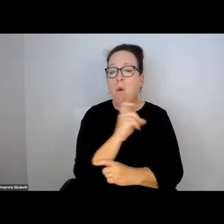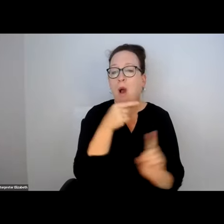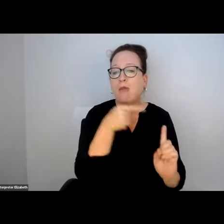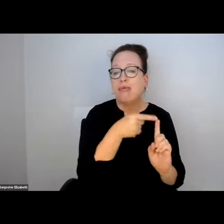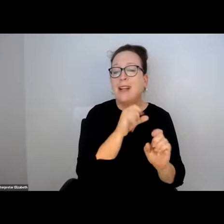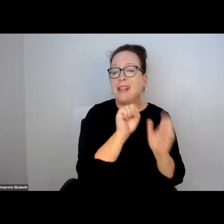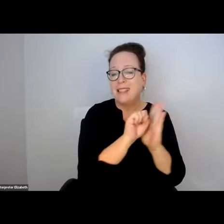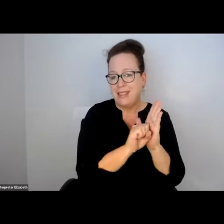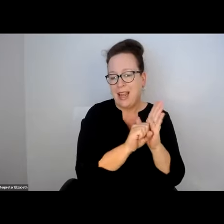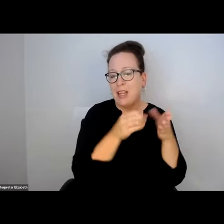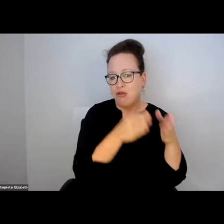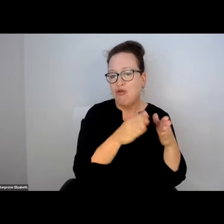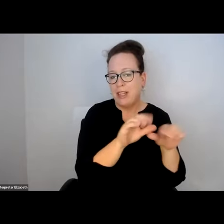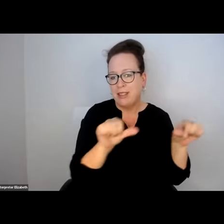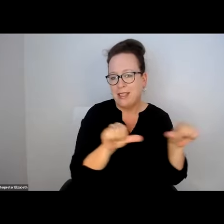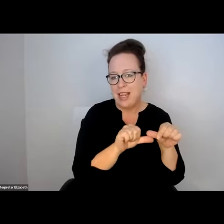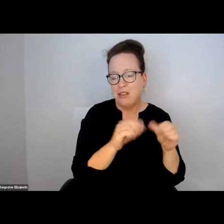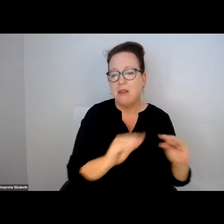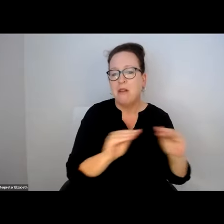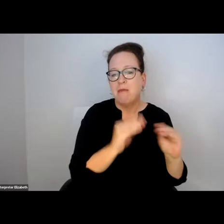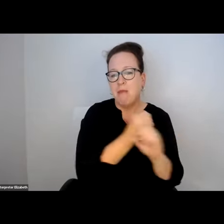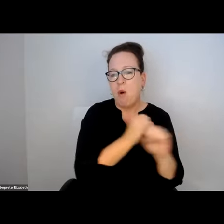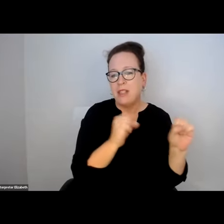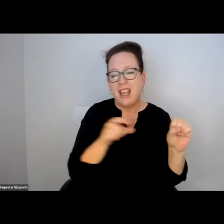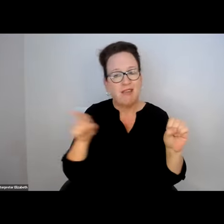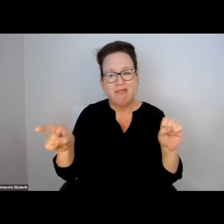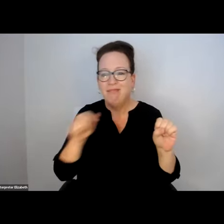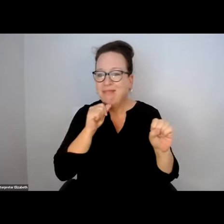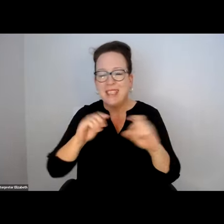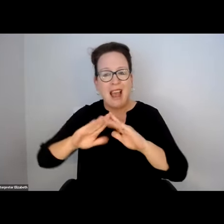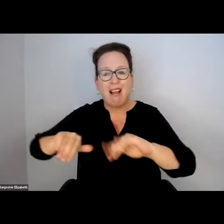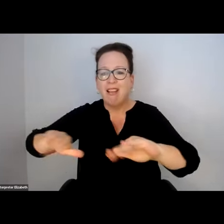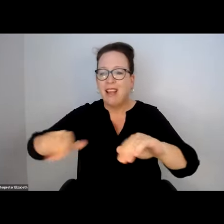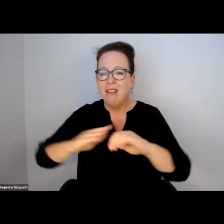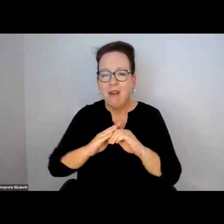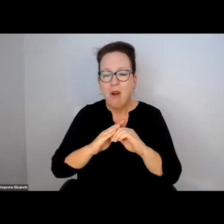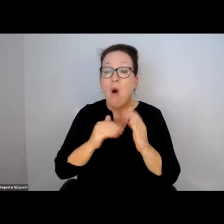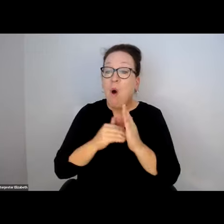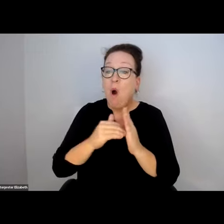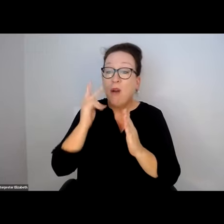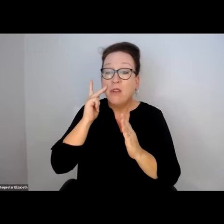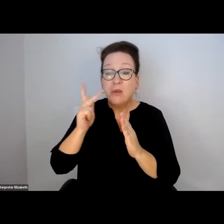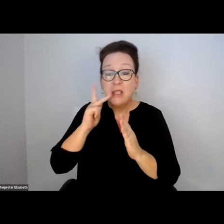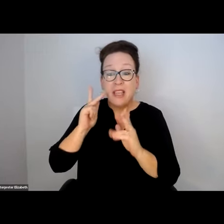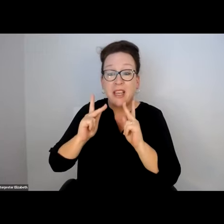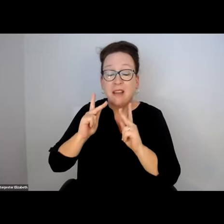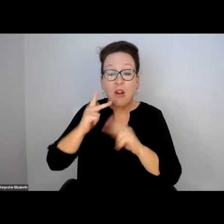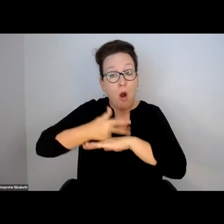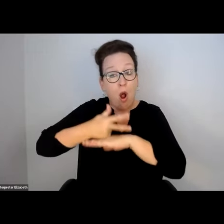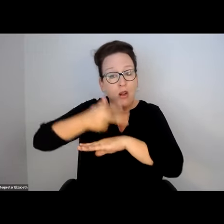AND WALKED DOWN TO STATE STREET STATION BECAUSE IT IS SO BAD OVER THERE. UP WHERE THE BUS STOPS. NOT PARTICULARLY CLEAR.